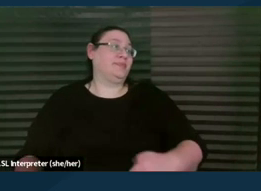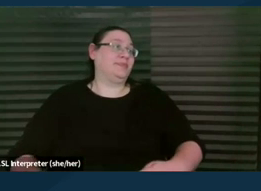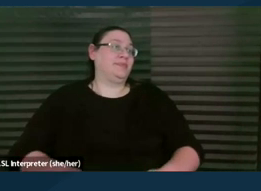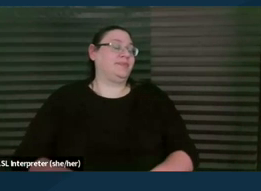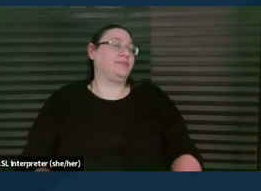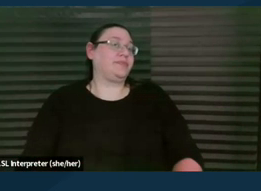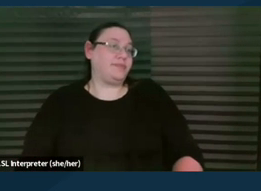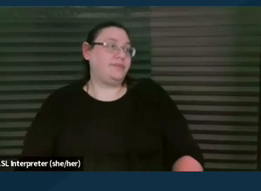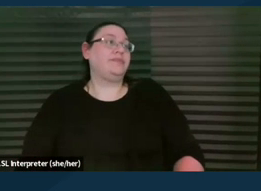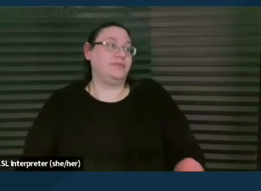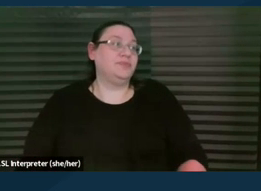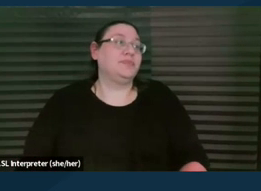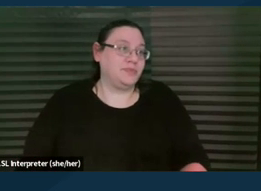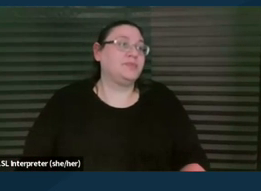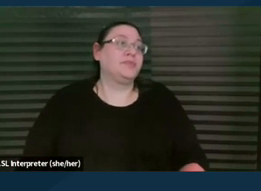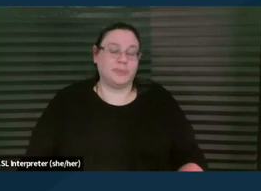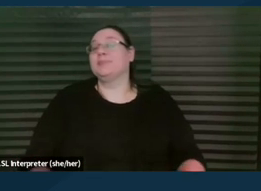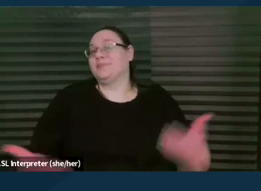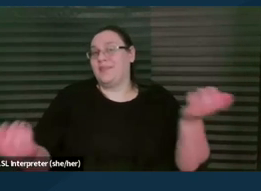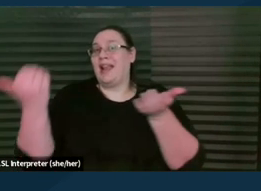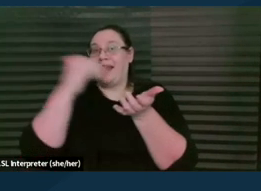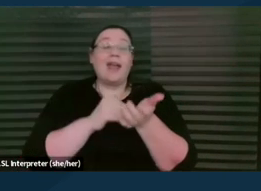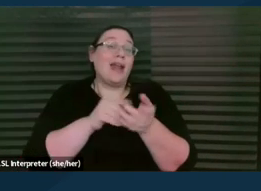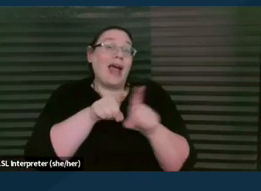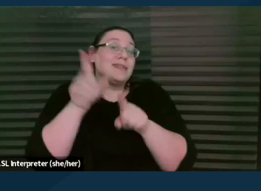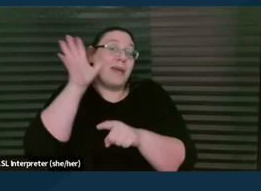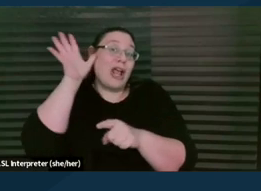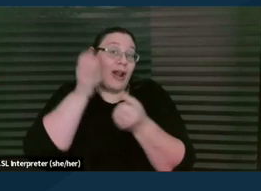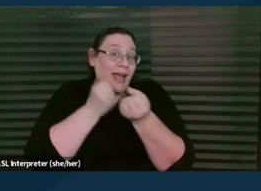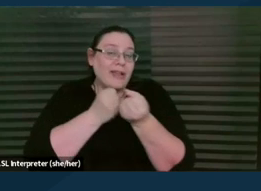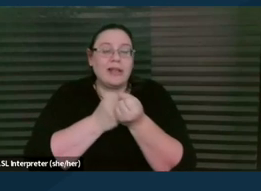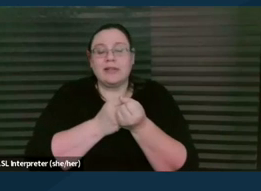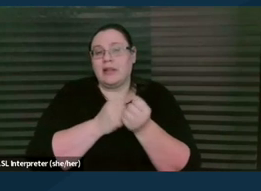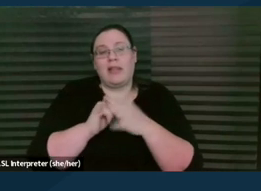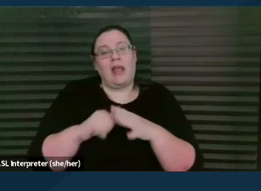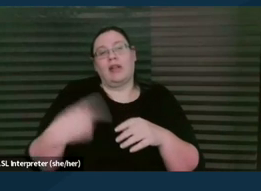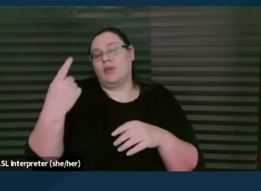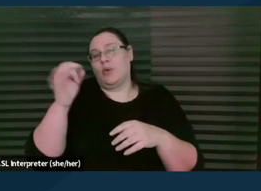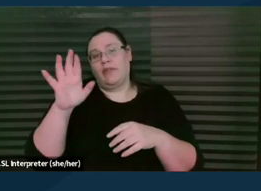All right, so I, you know, again, as parent advocates, this is just one form. Many, some of you may be paralegals,